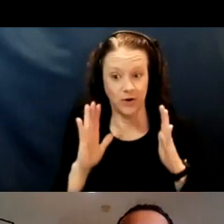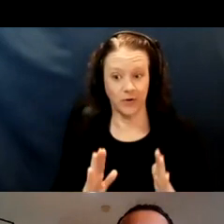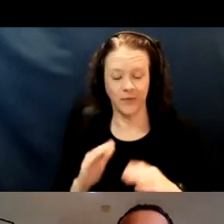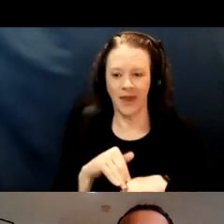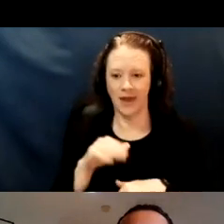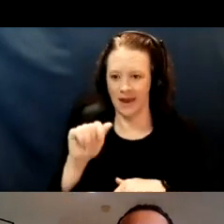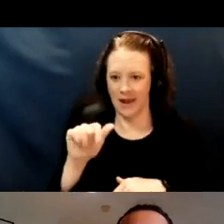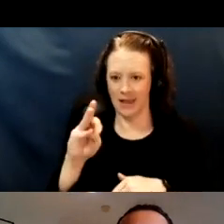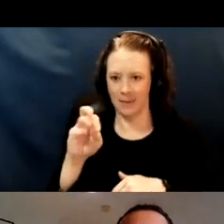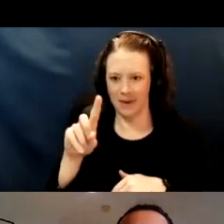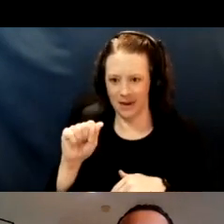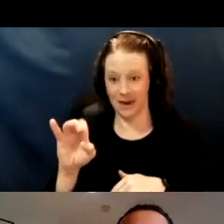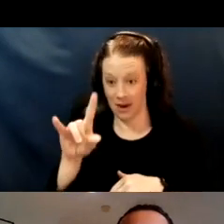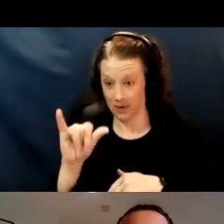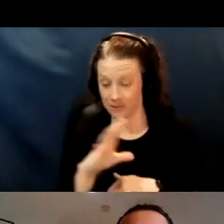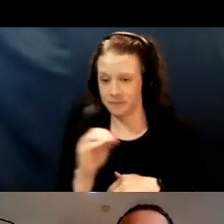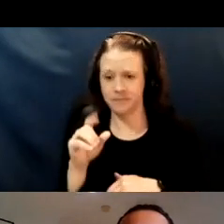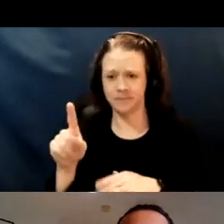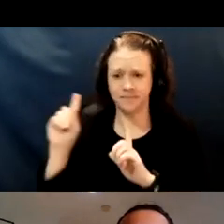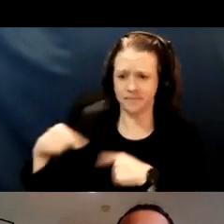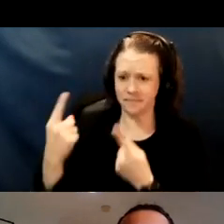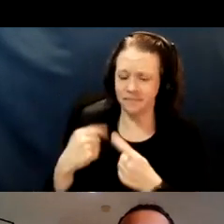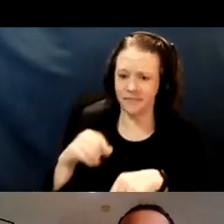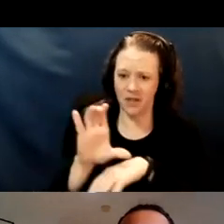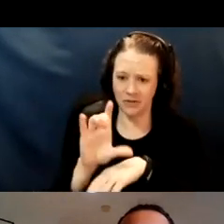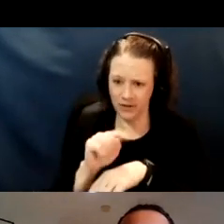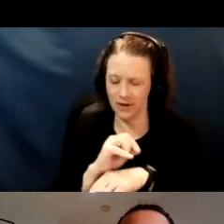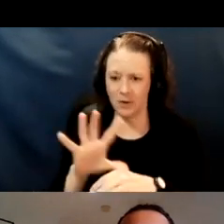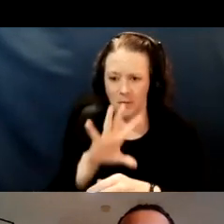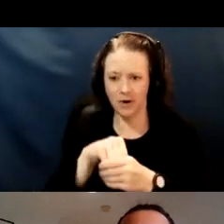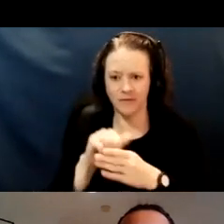And he's been consulting in a part of the senior and disability planning team